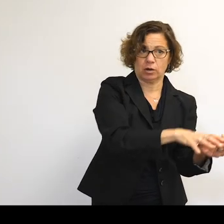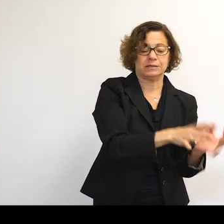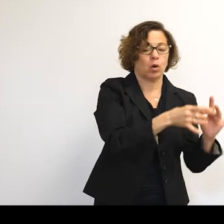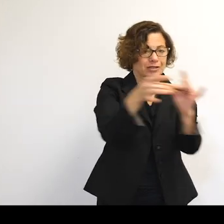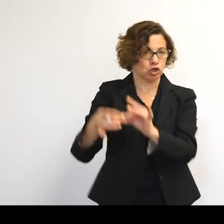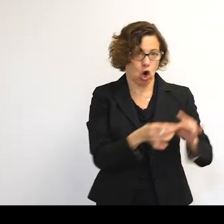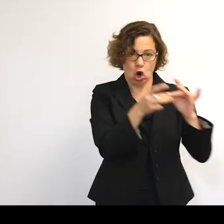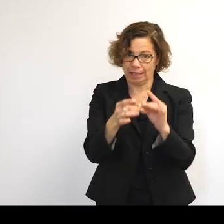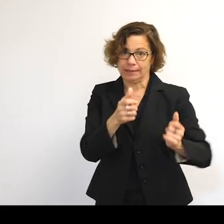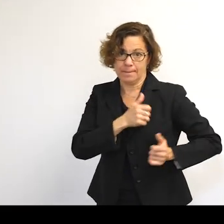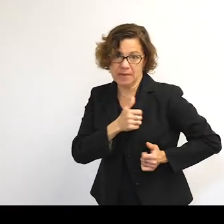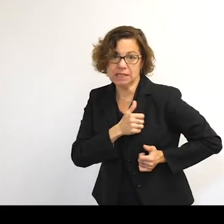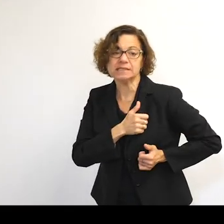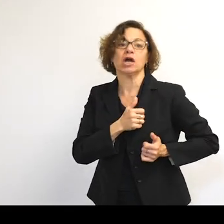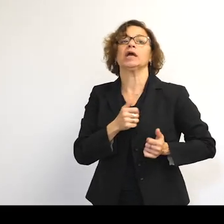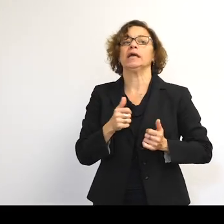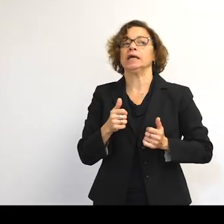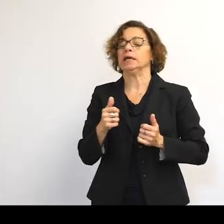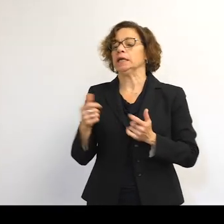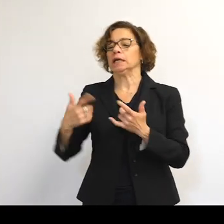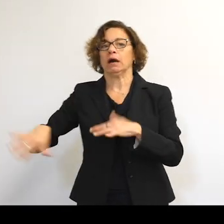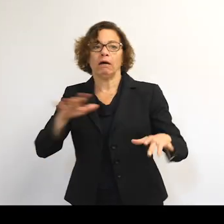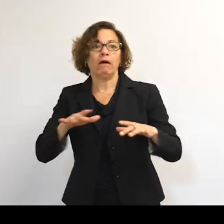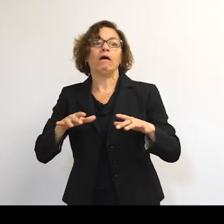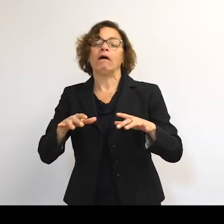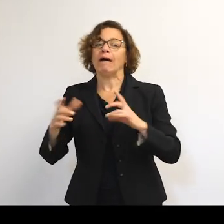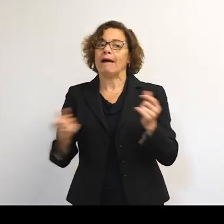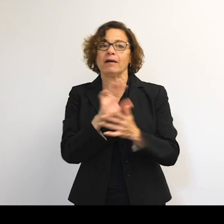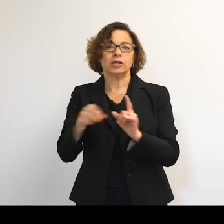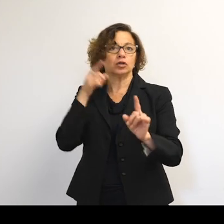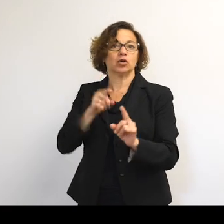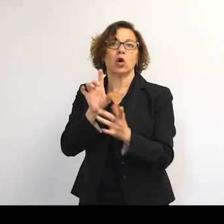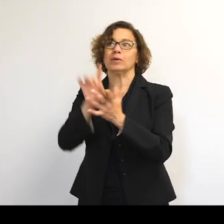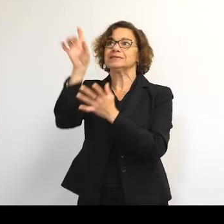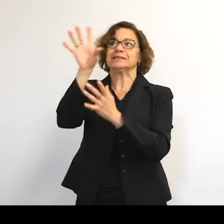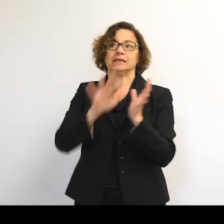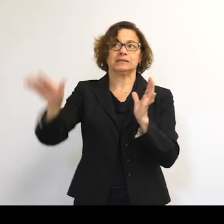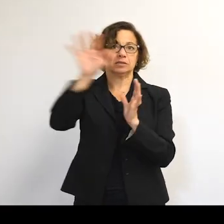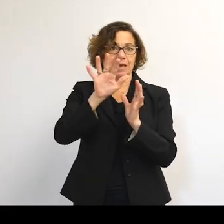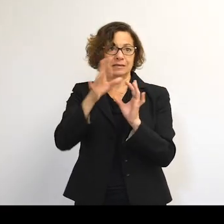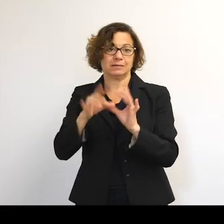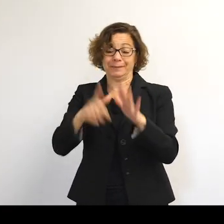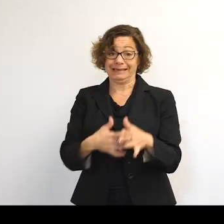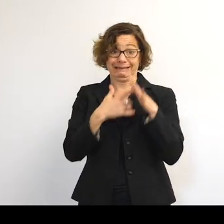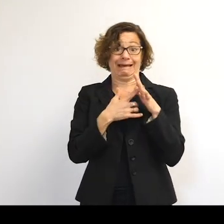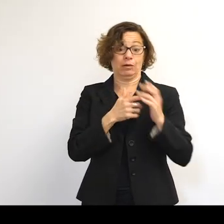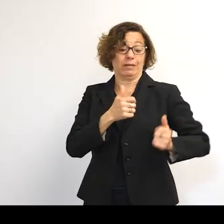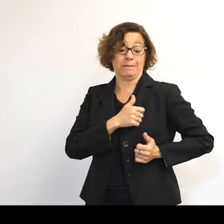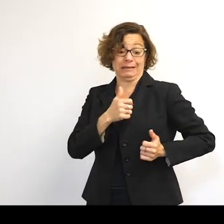All of this effort of putting things into orbit was linked with the military and the desire to build weapons. That's why the UK was involved.